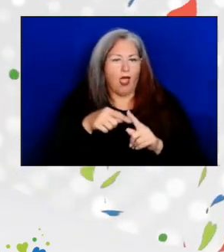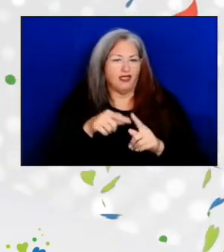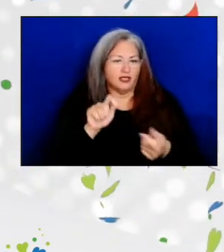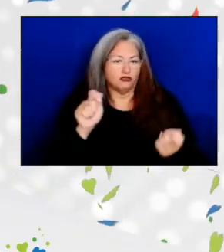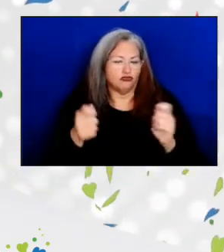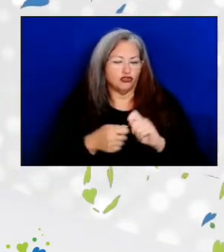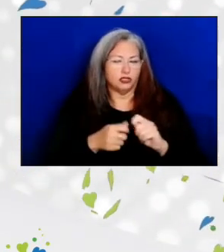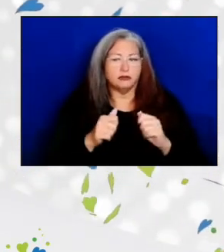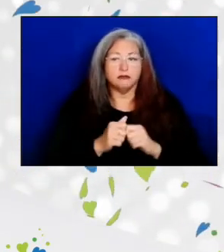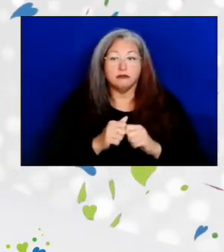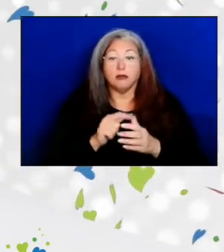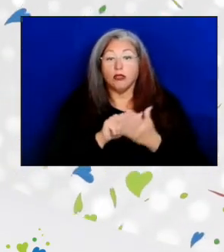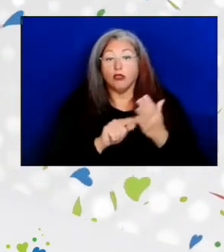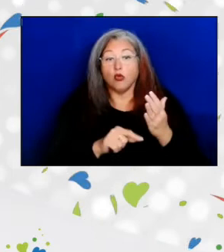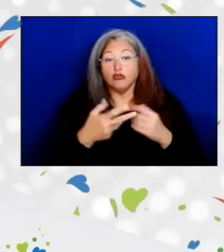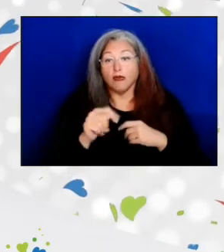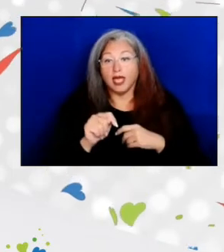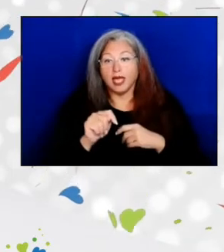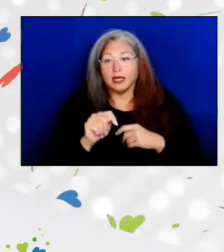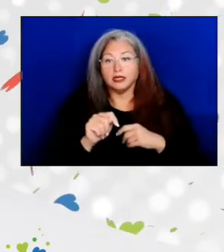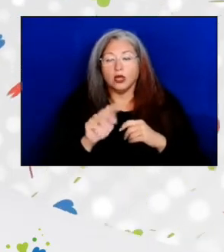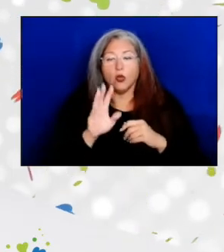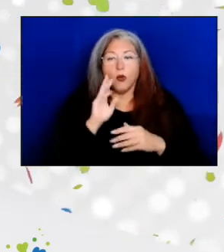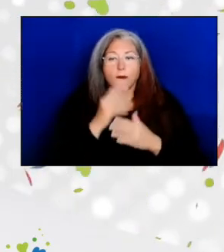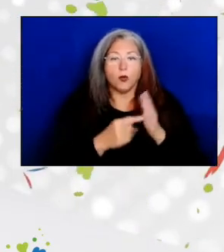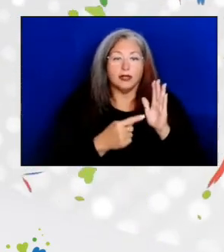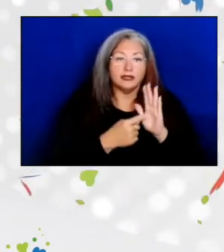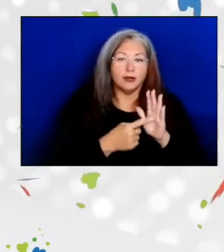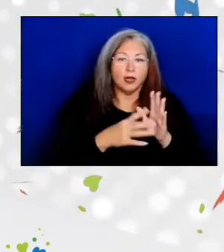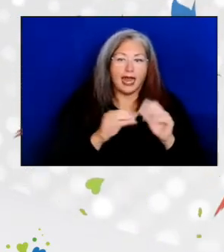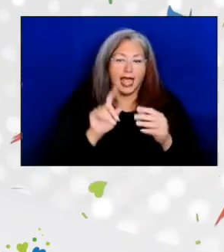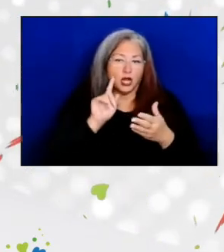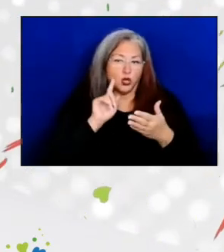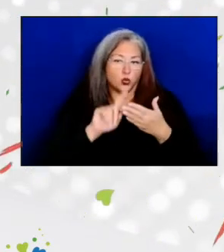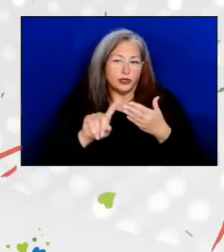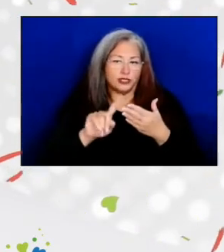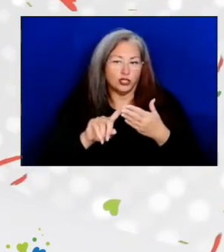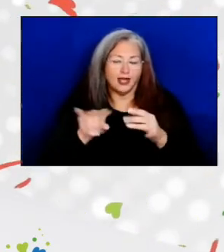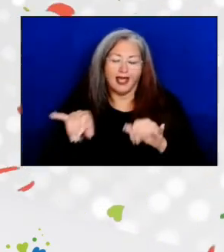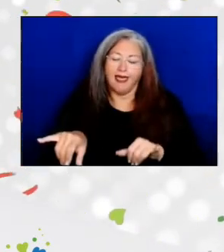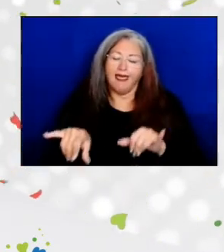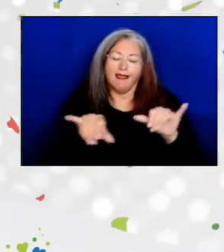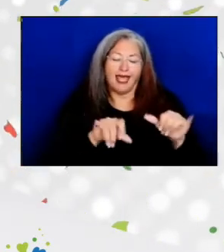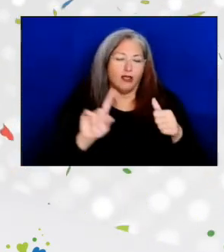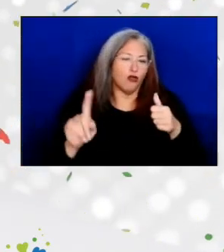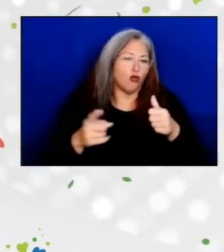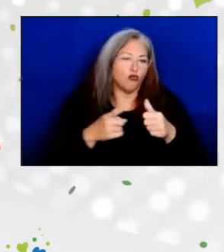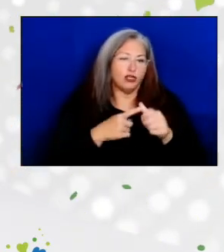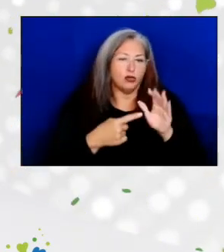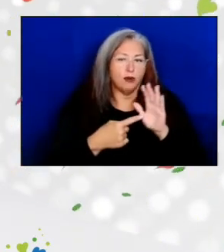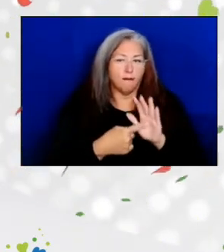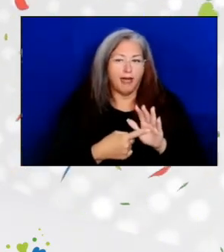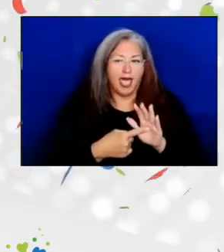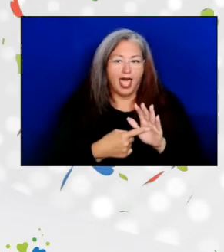These grants are both demonstrations and research just like the original model demonstration grants